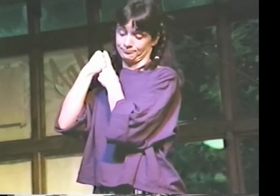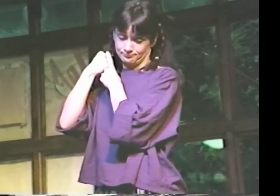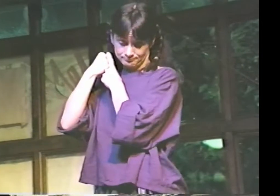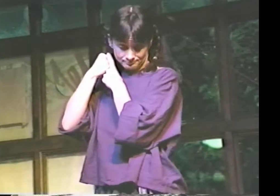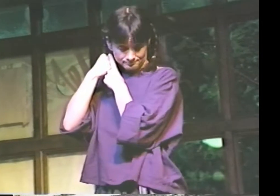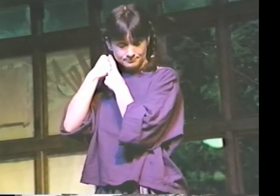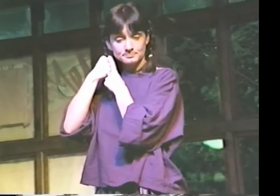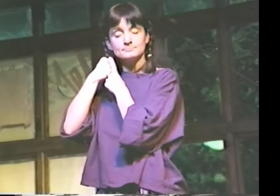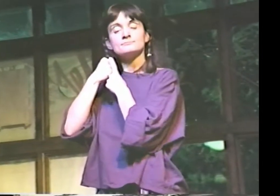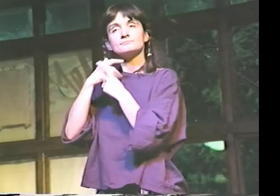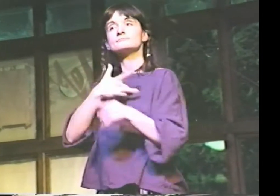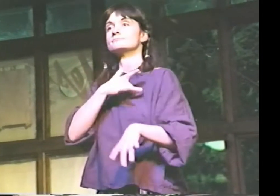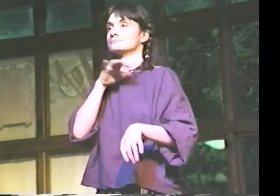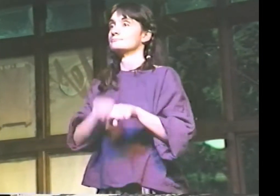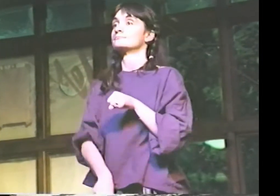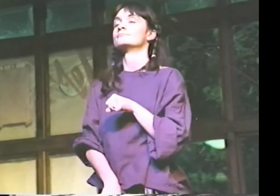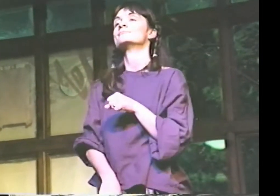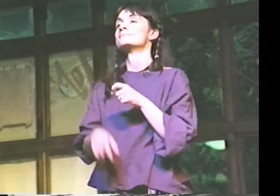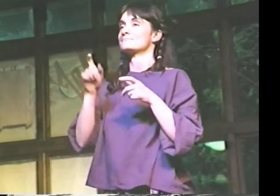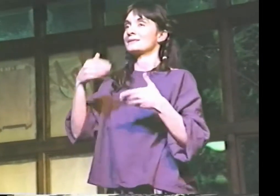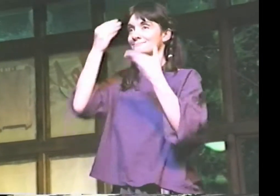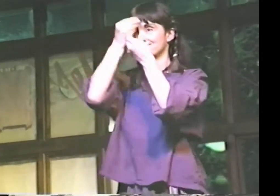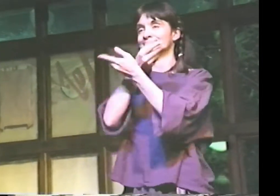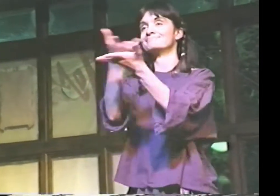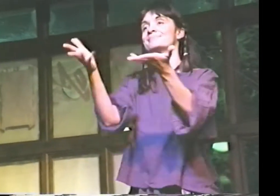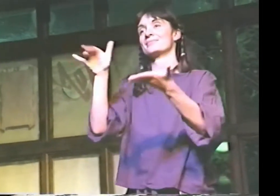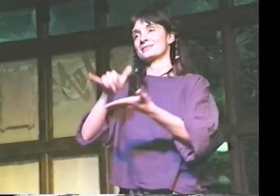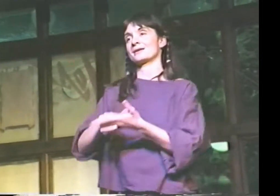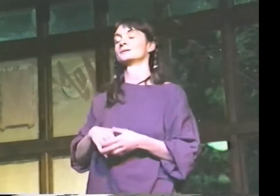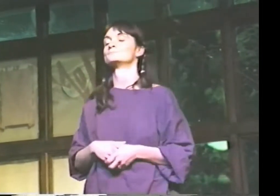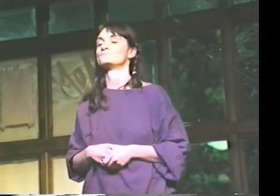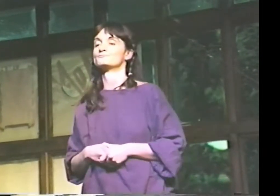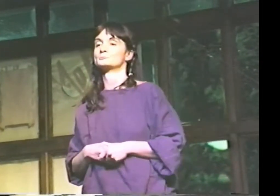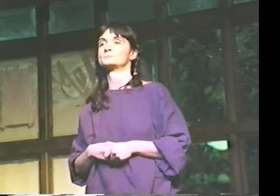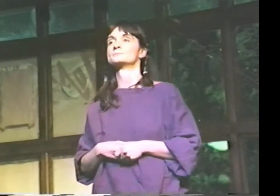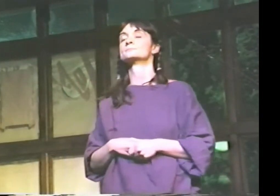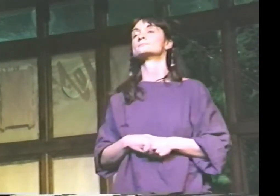SO I READ THIS ONE THING THAT REALLY TOUCHED ME, AND I THOUGHT I WOULD SHARE THIS WITH YOU.